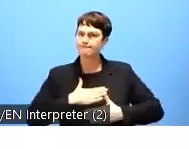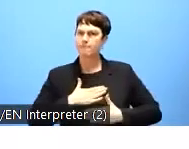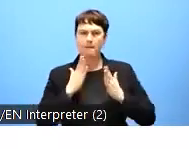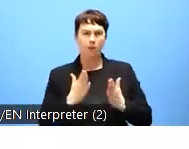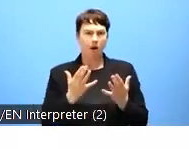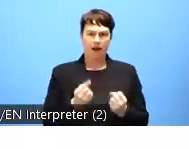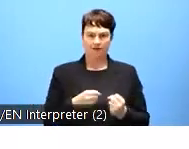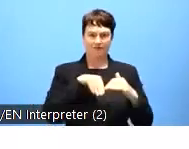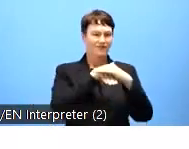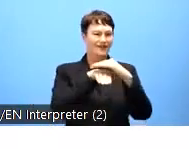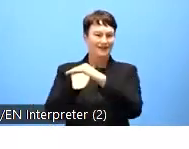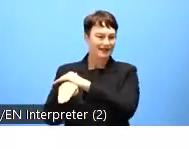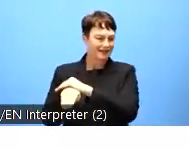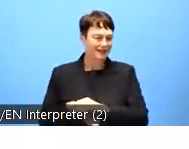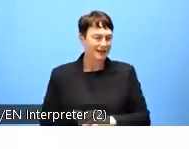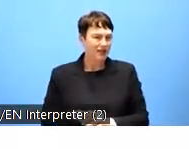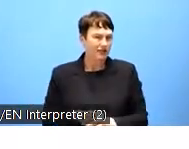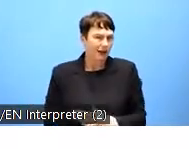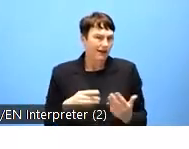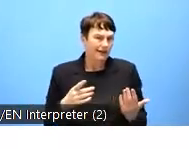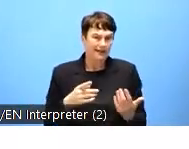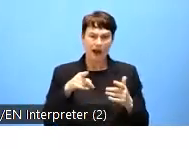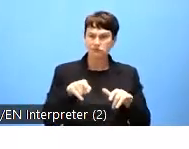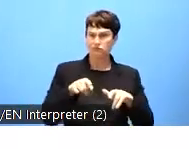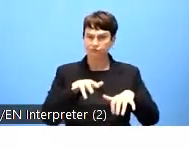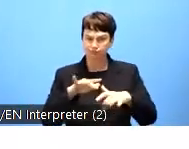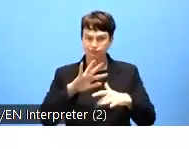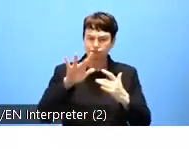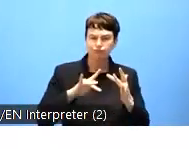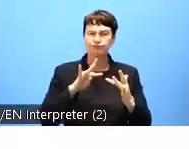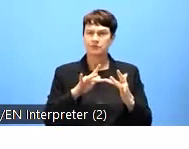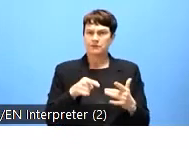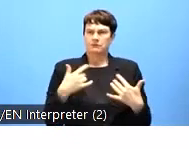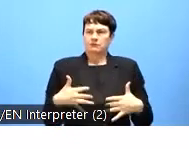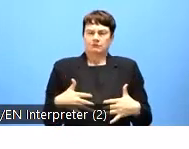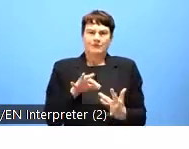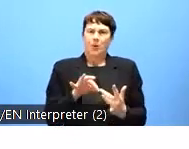I'm happy to say that while much still remains to be done, the world is starting to achieve